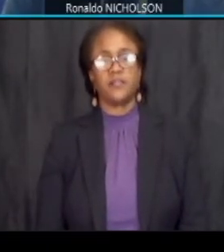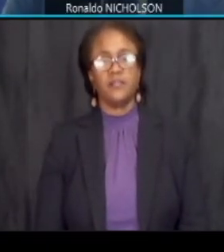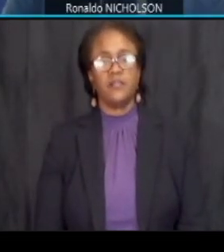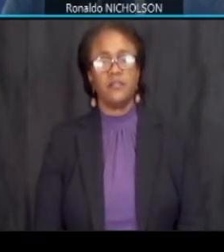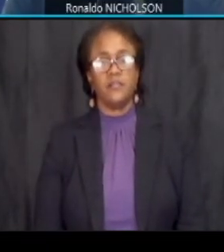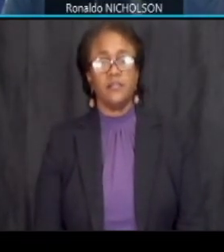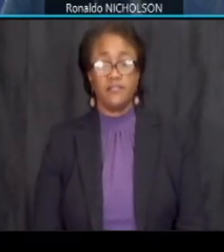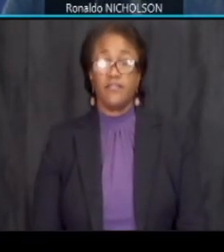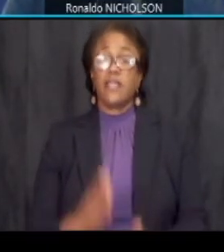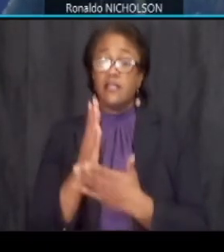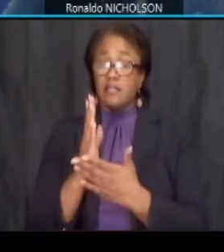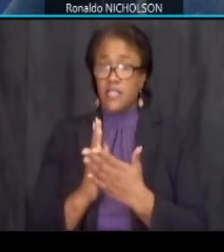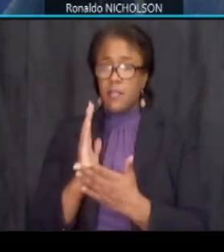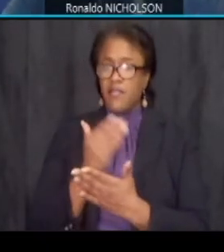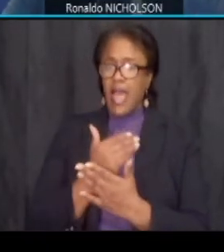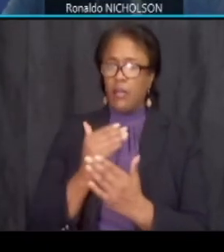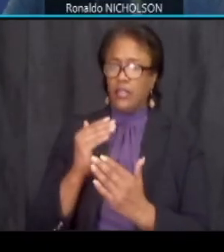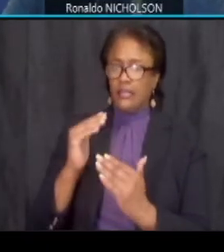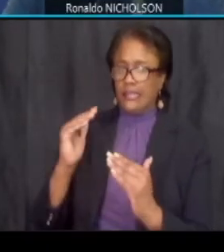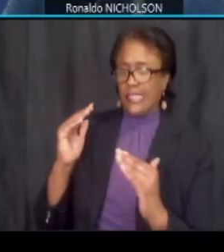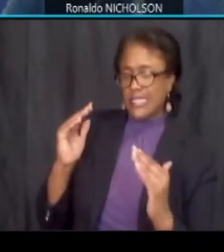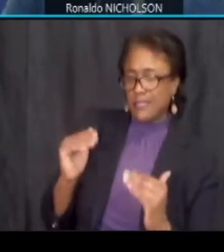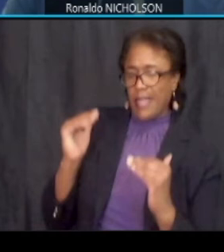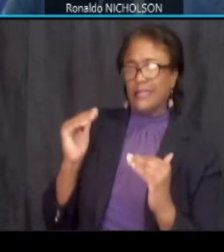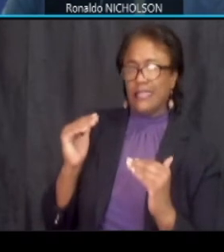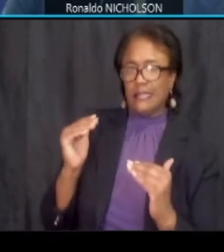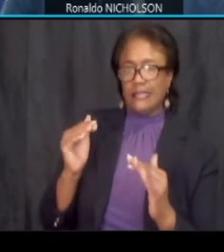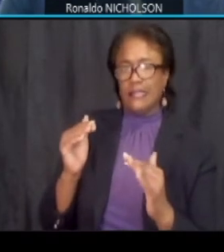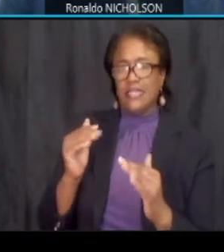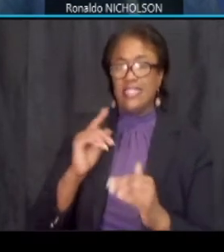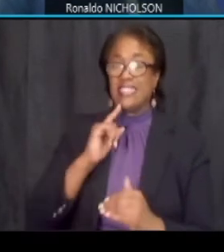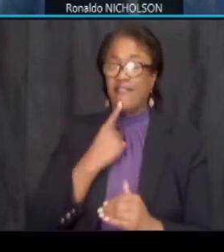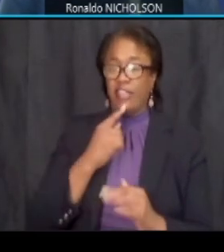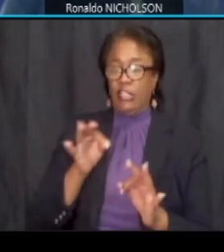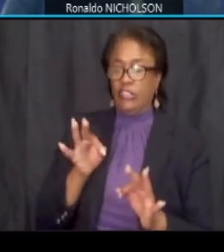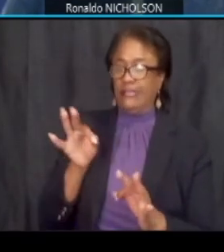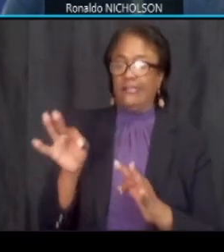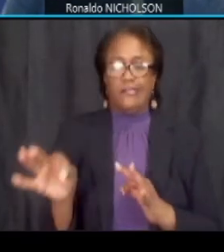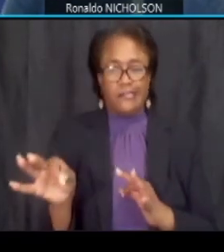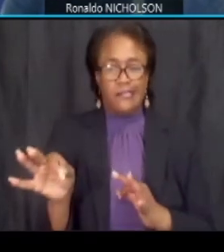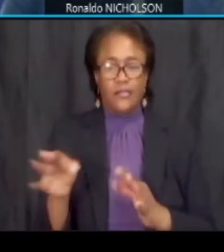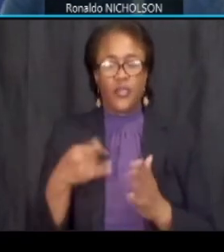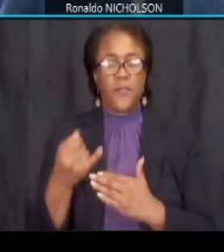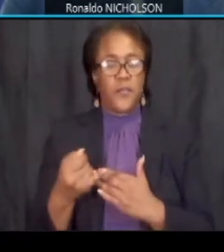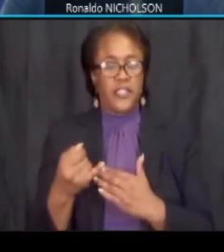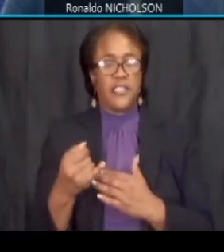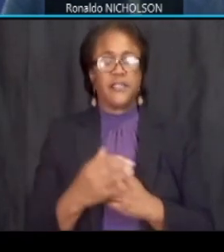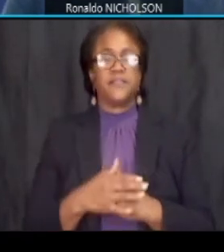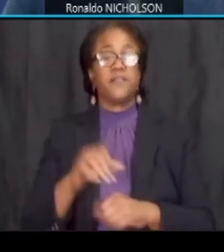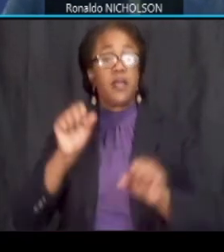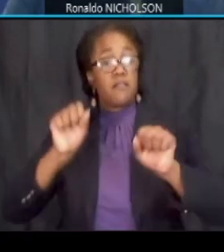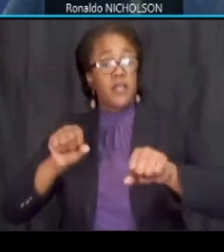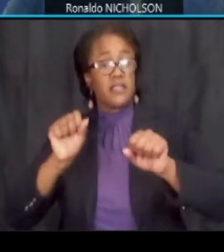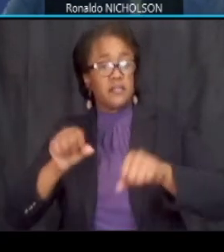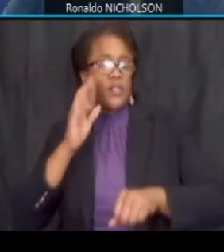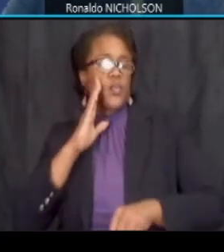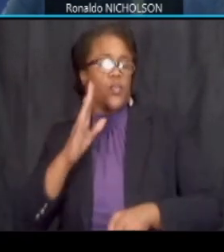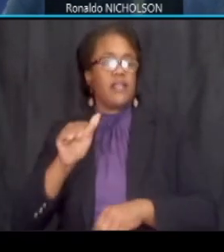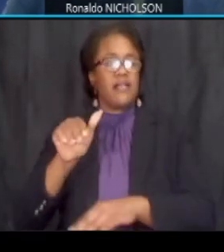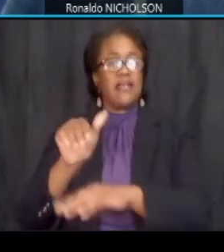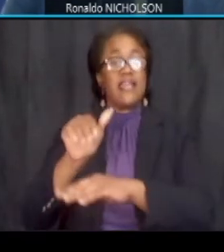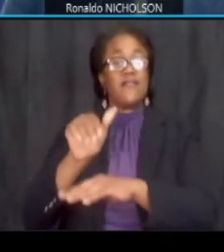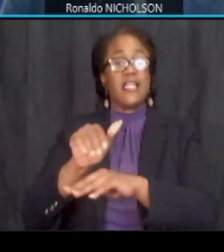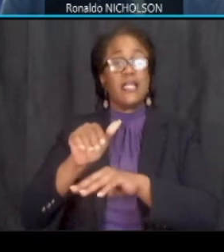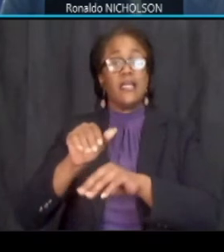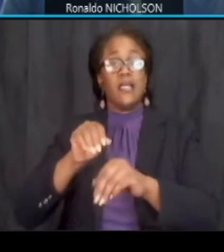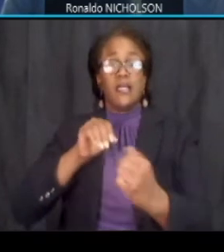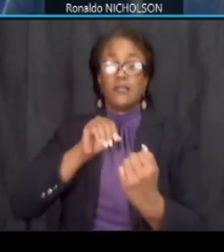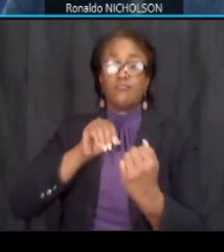some of our anticipated severe delays will be in the evening rush on westbound benning